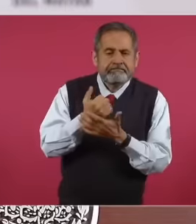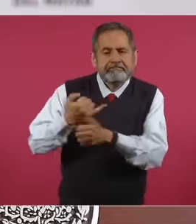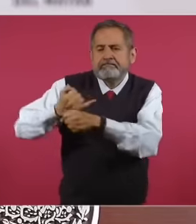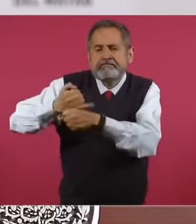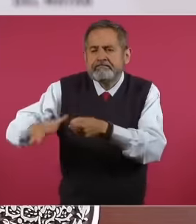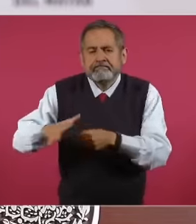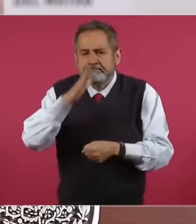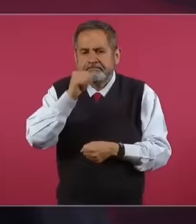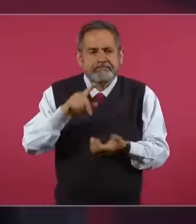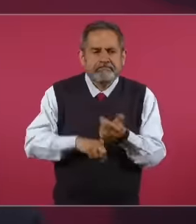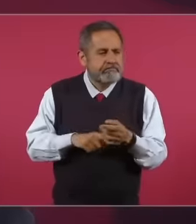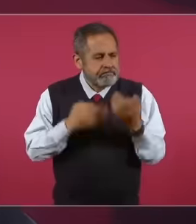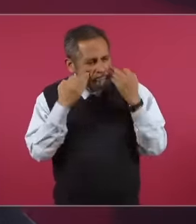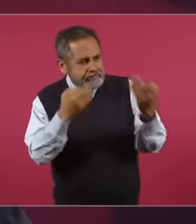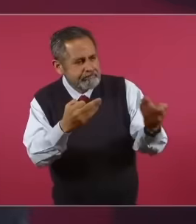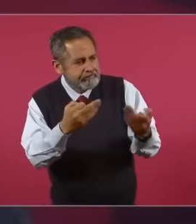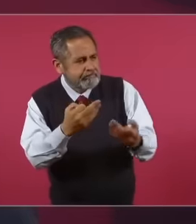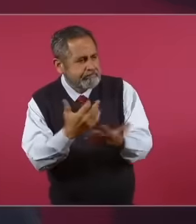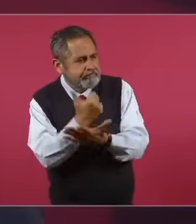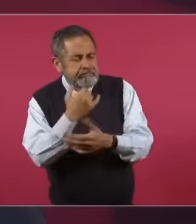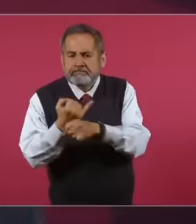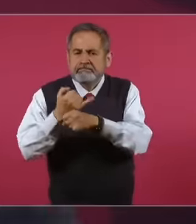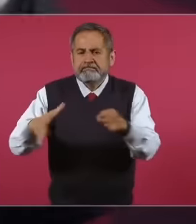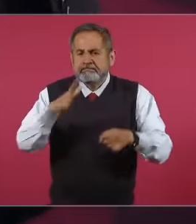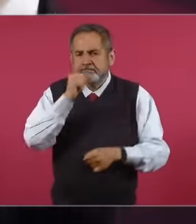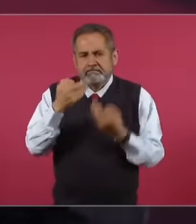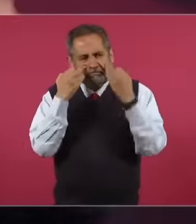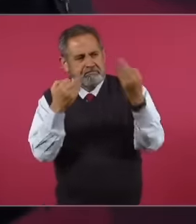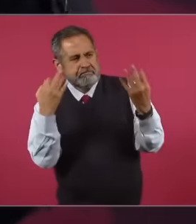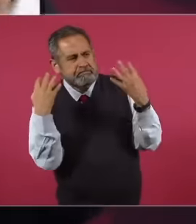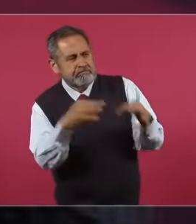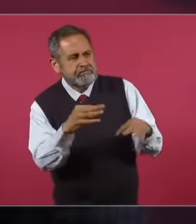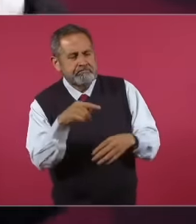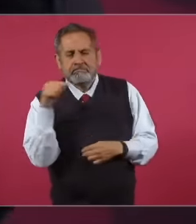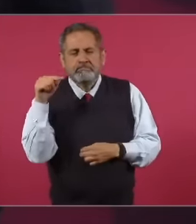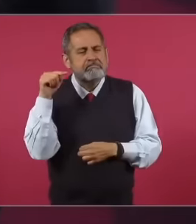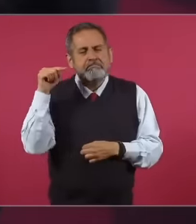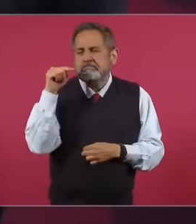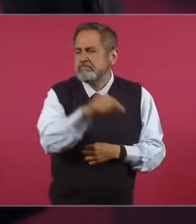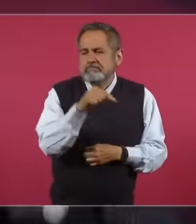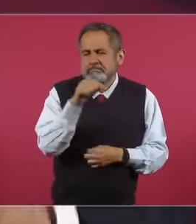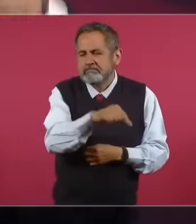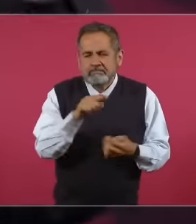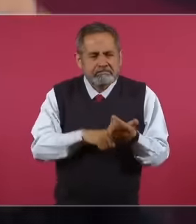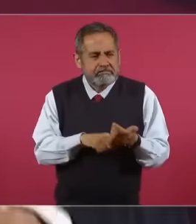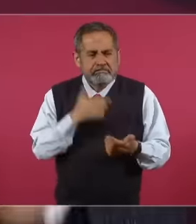it would be clear that what they want is for